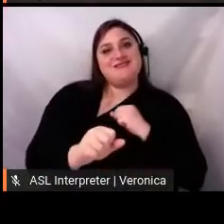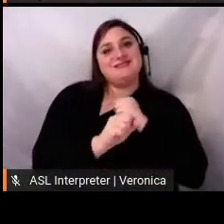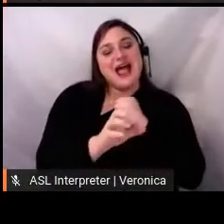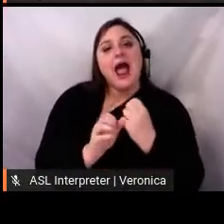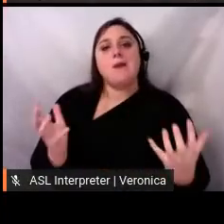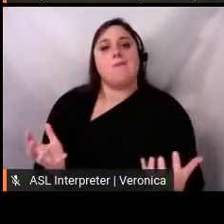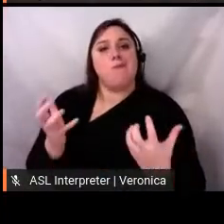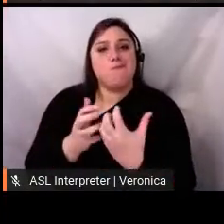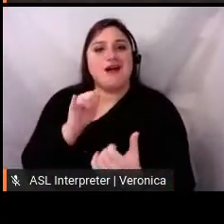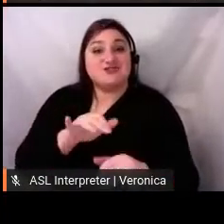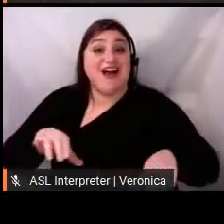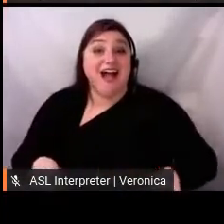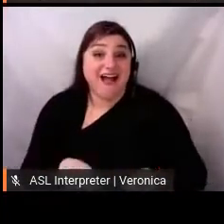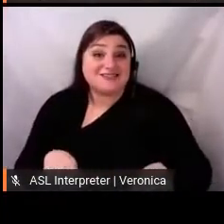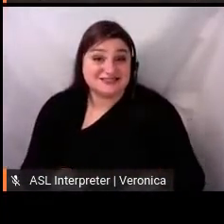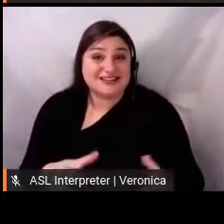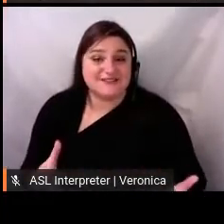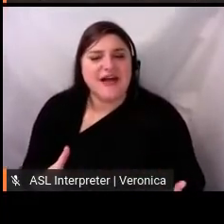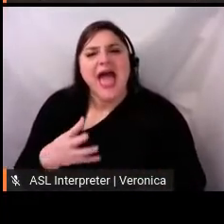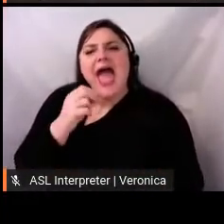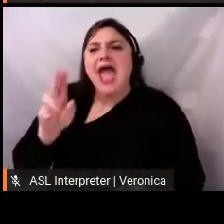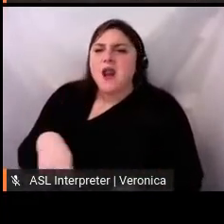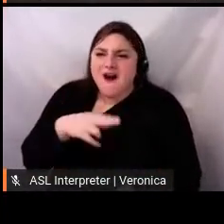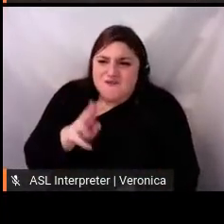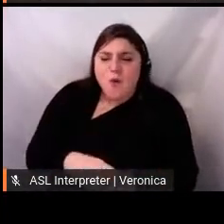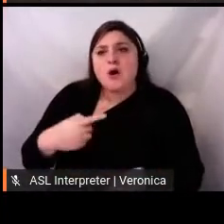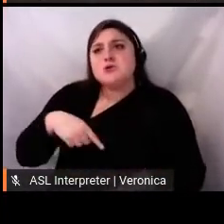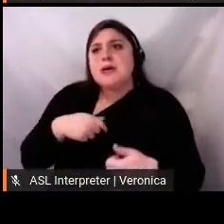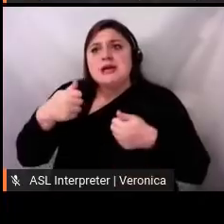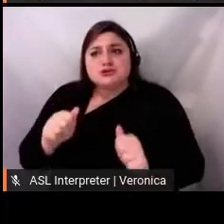area of life, so of course that applies to racism, too. So, it's not a